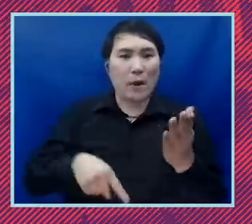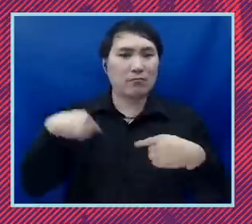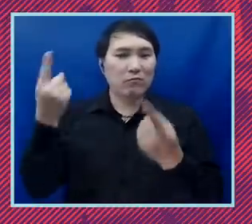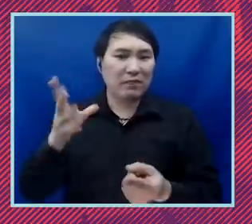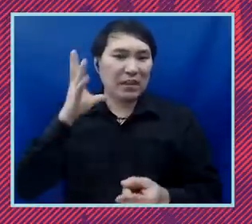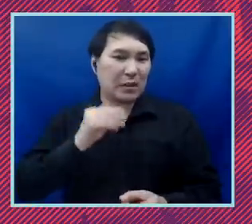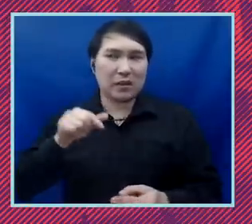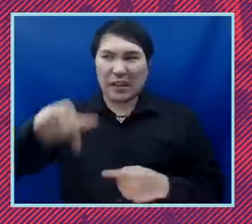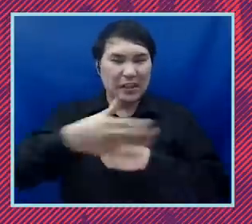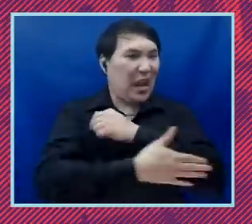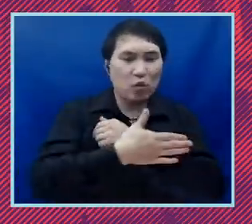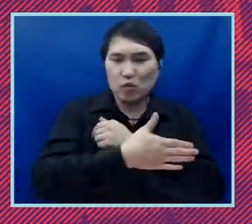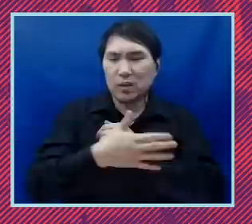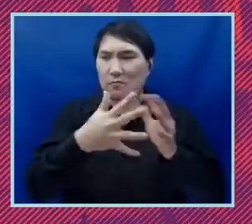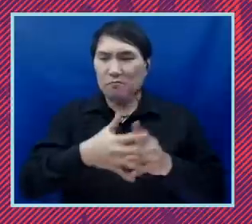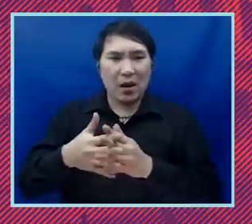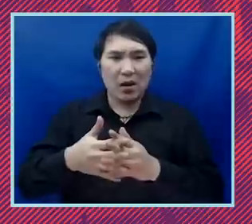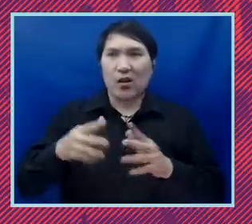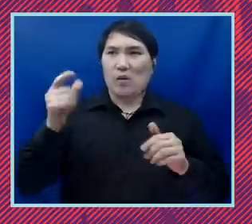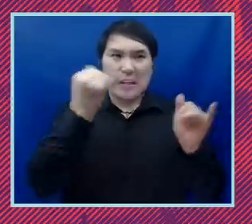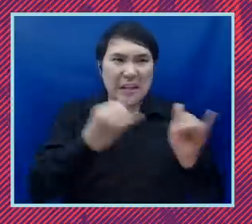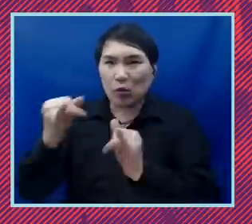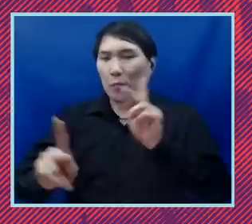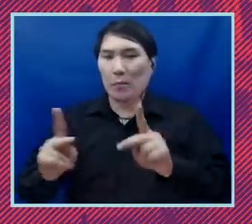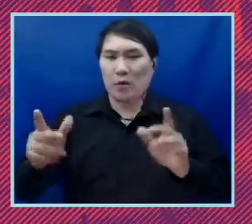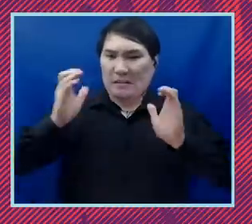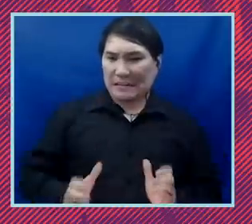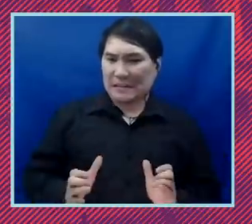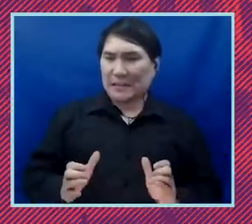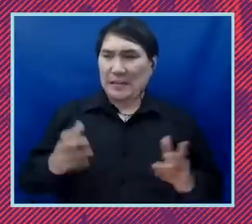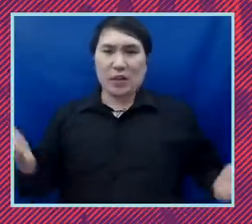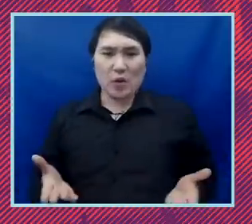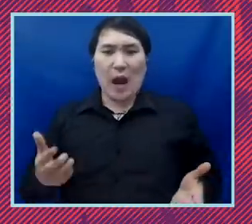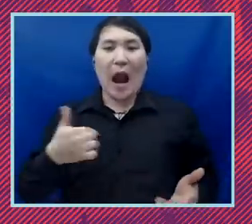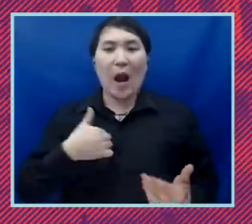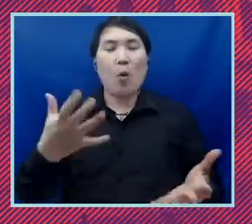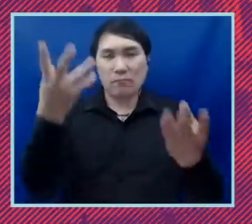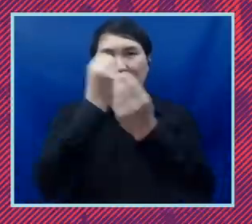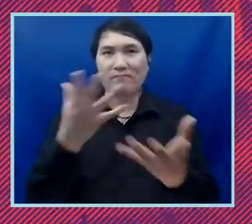as an organization, as individuals, as citizens. And I just want to say how incredibly thankful